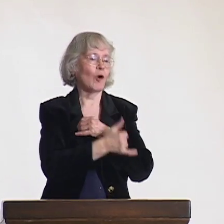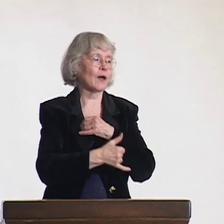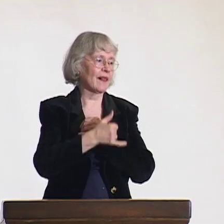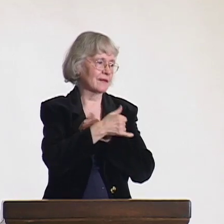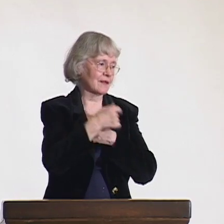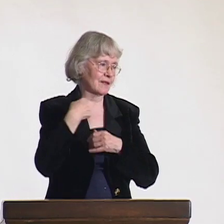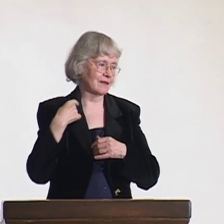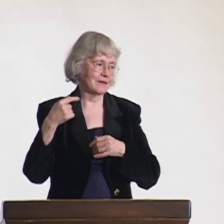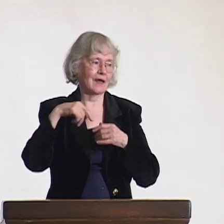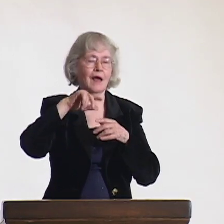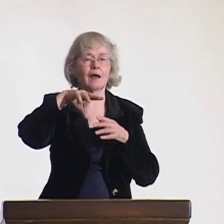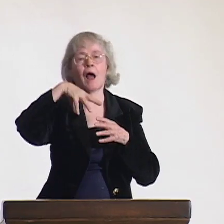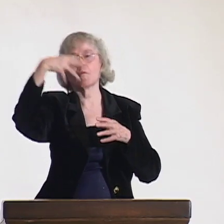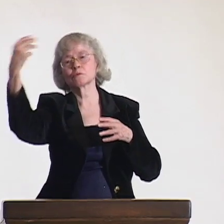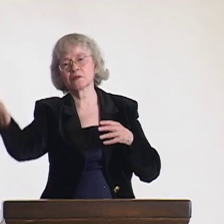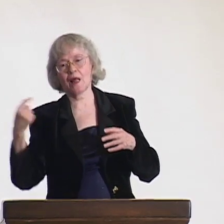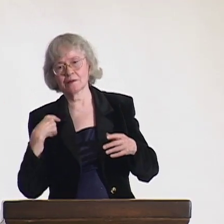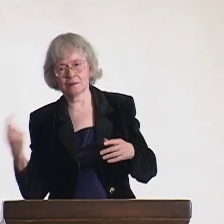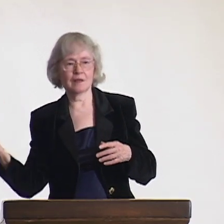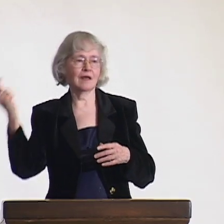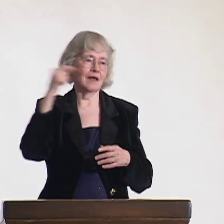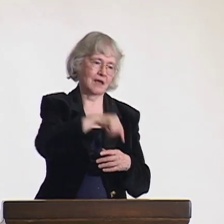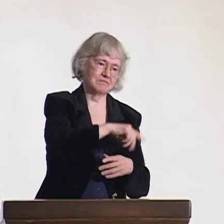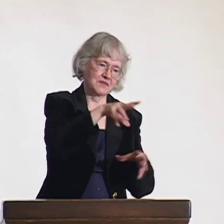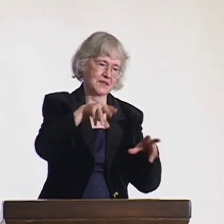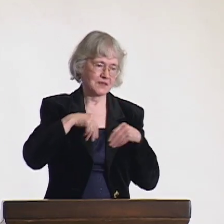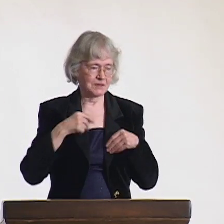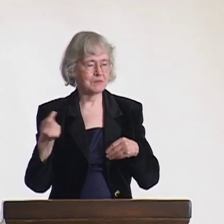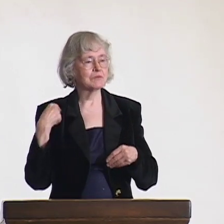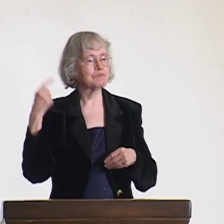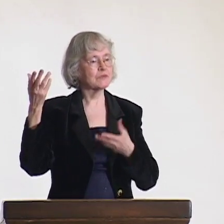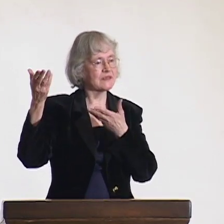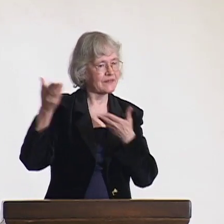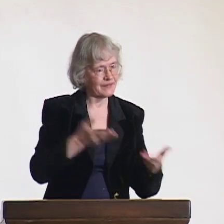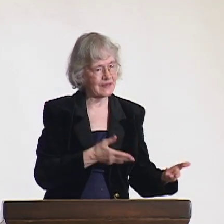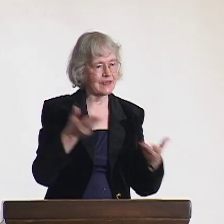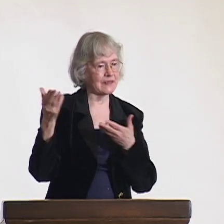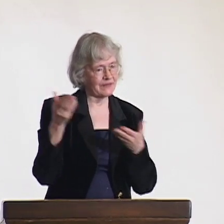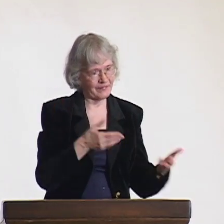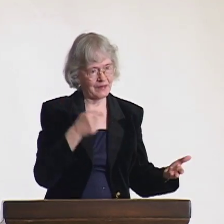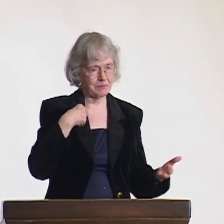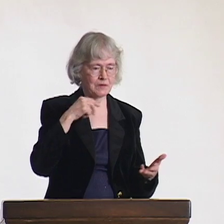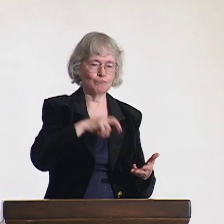I've traveled to many foreign countries, and I've experienced many different cultures.